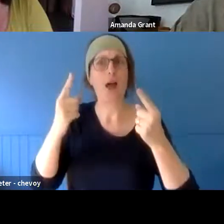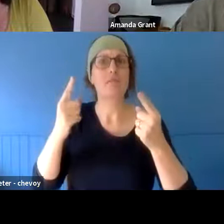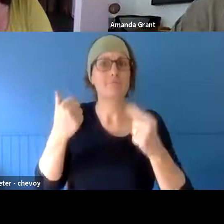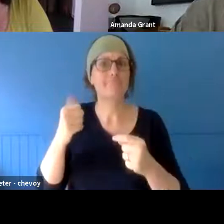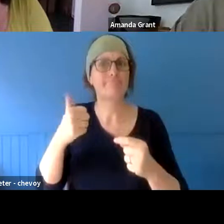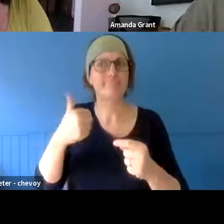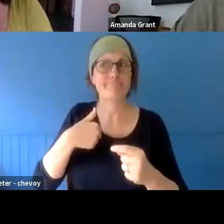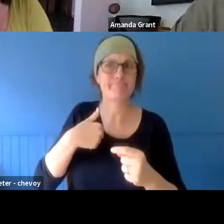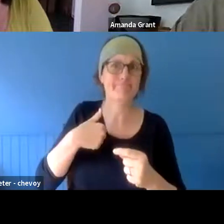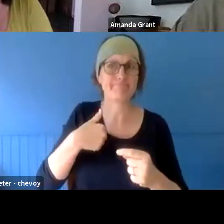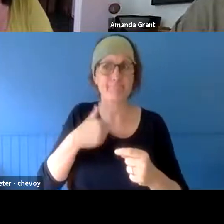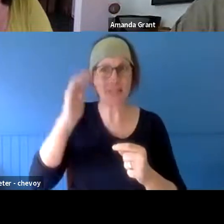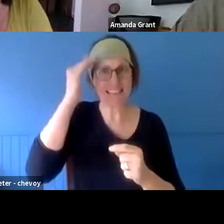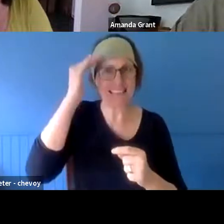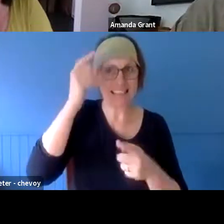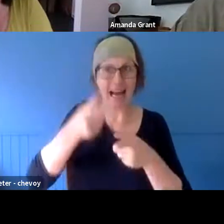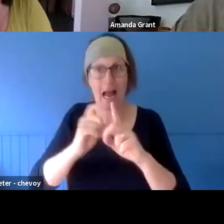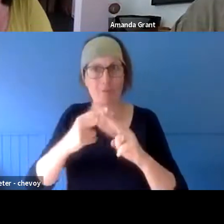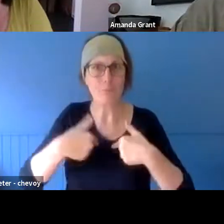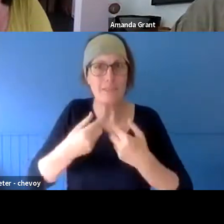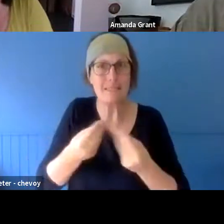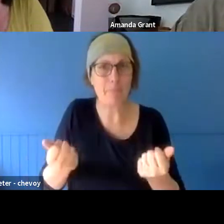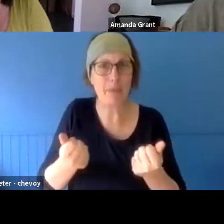realise that maybe you're ready to kind of shift through something to